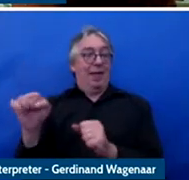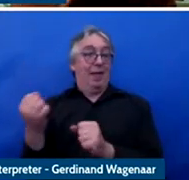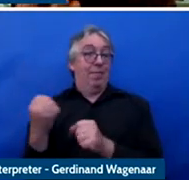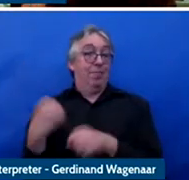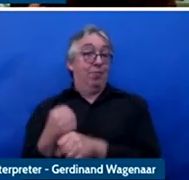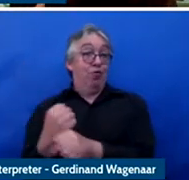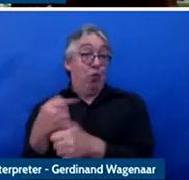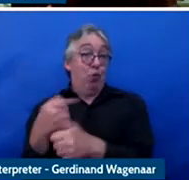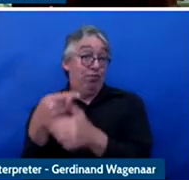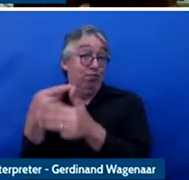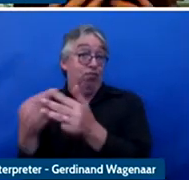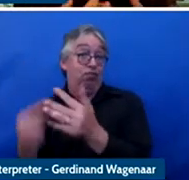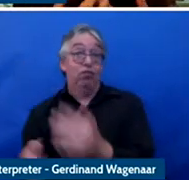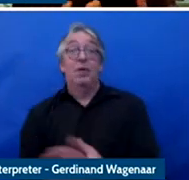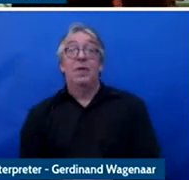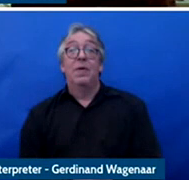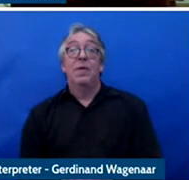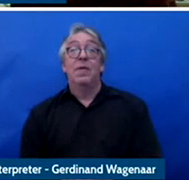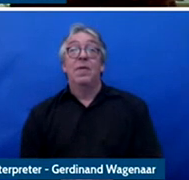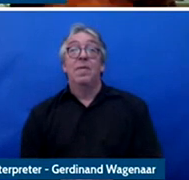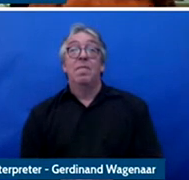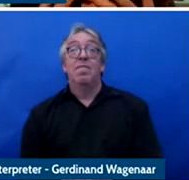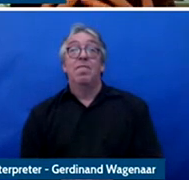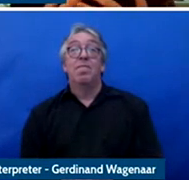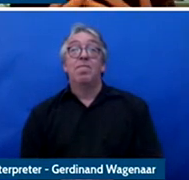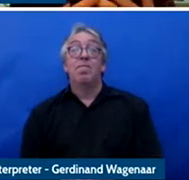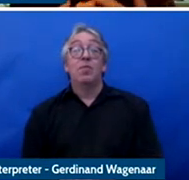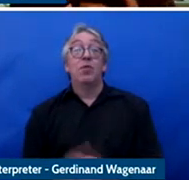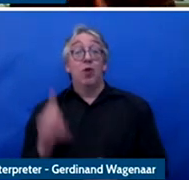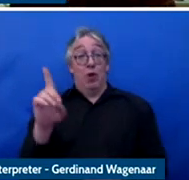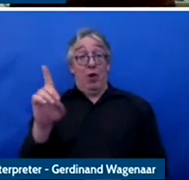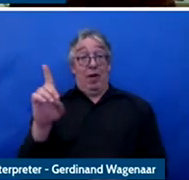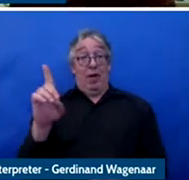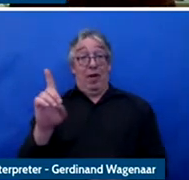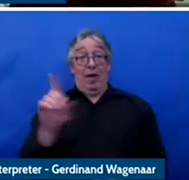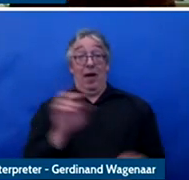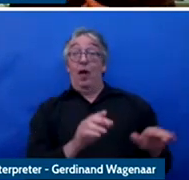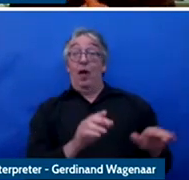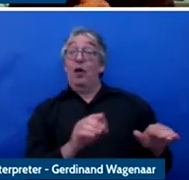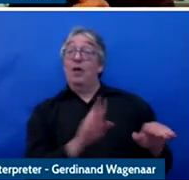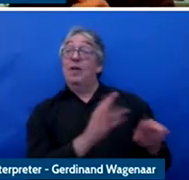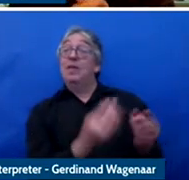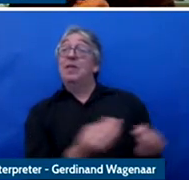an idea of how this data is being used and how the data of children is impacted is